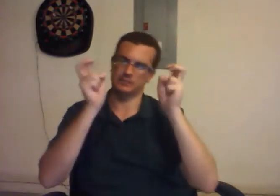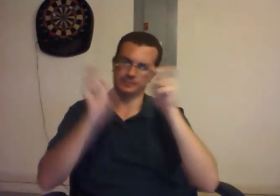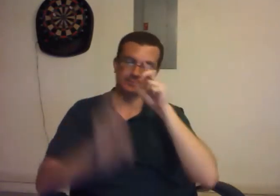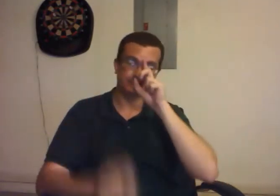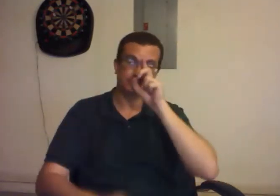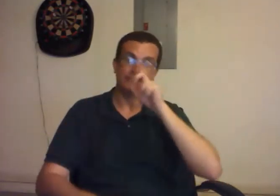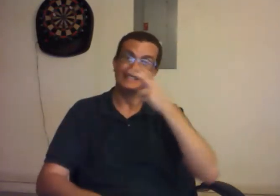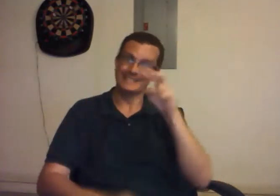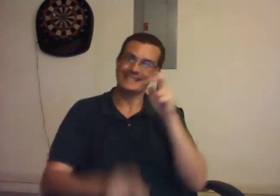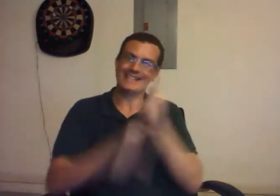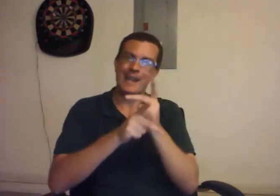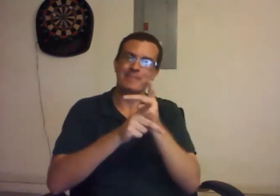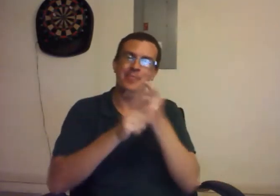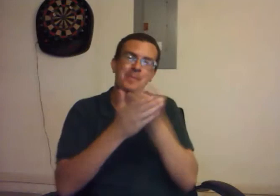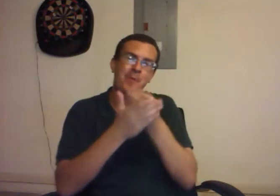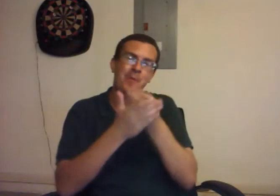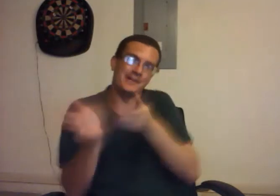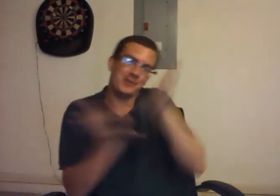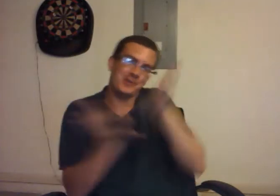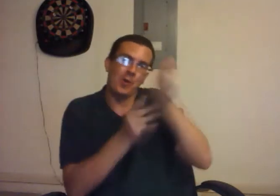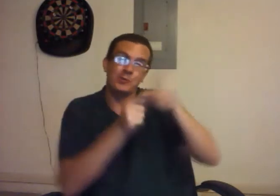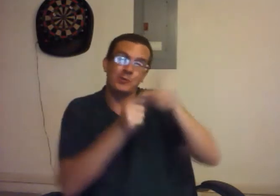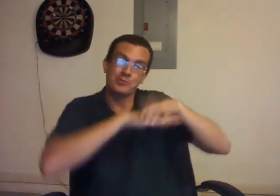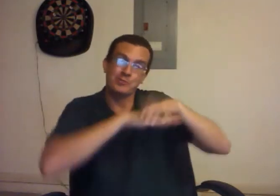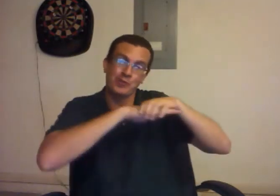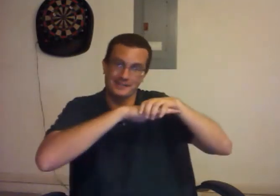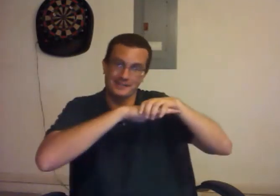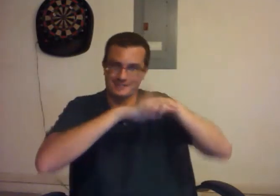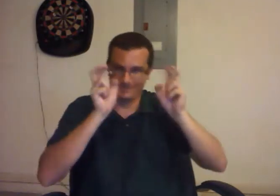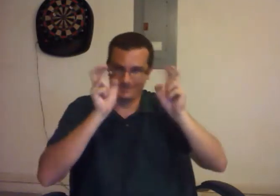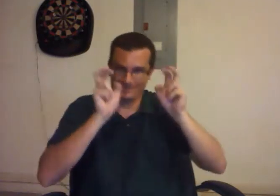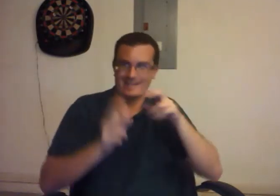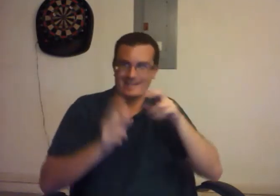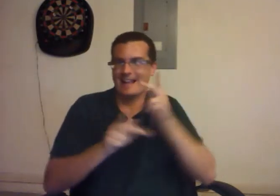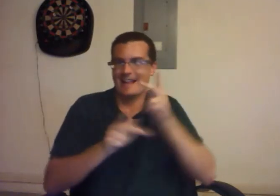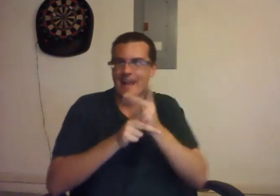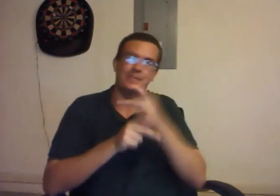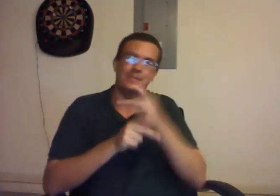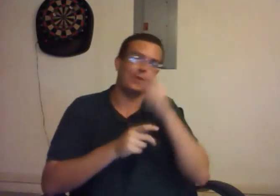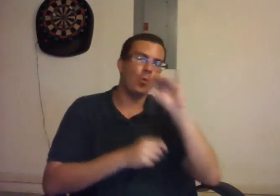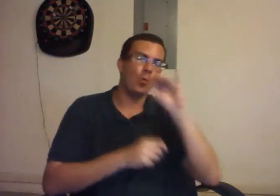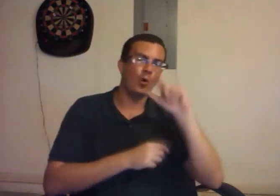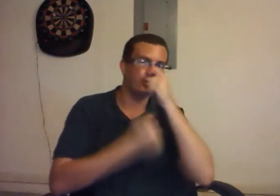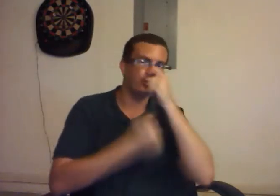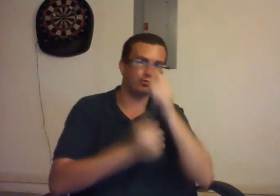He kept the money funnelling to England. He kept the oil interests going.